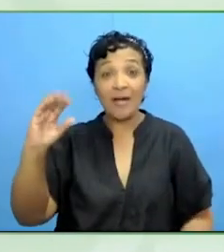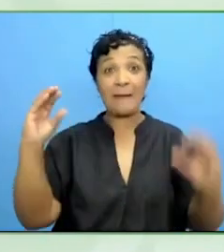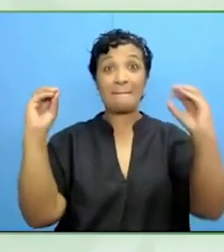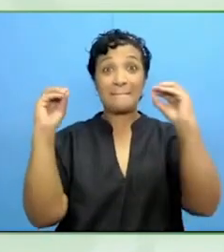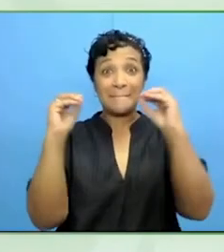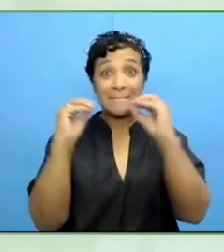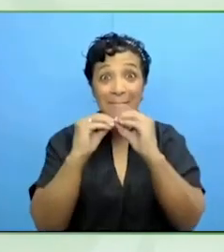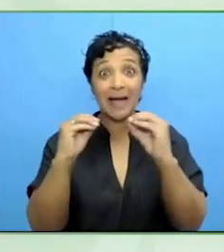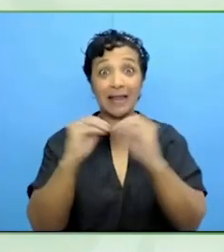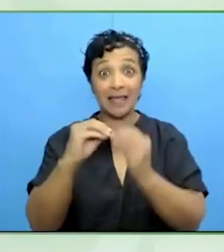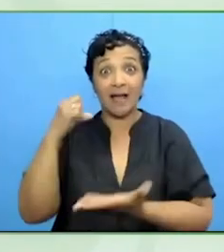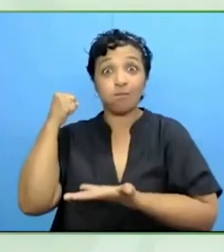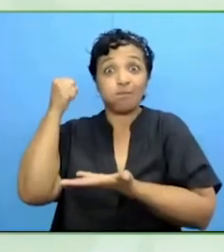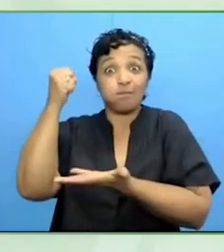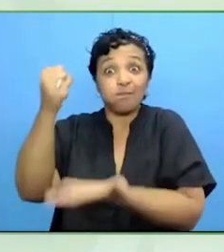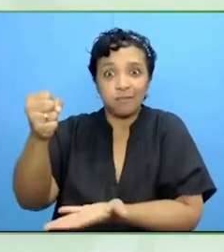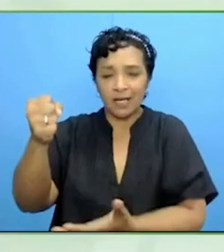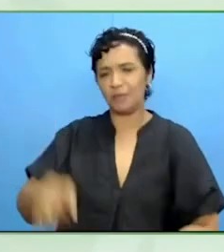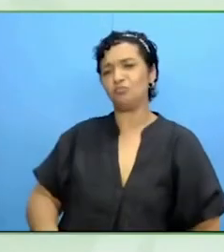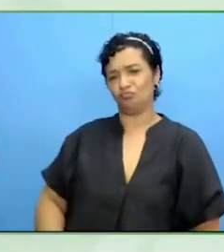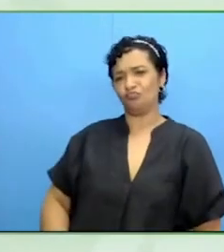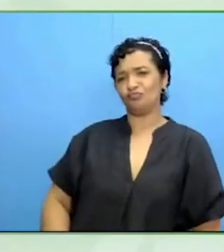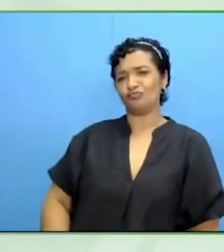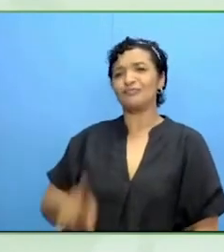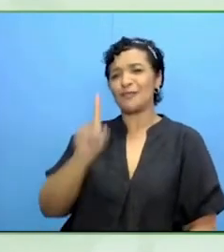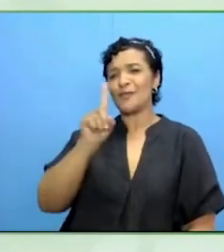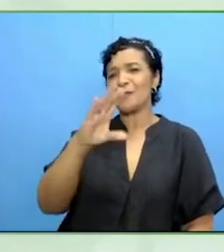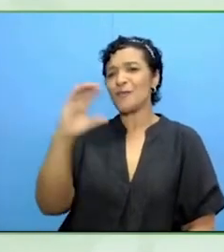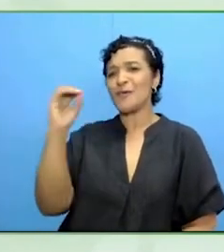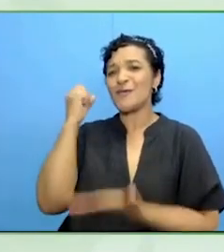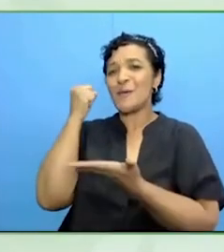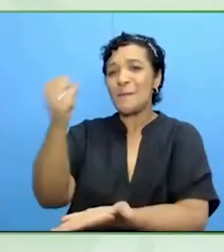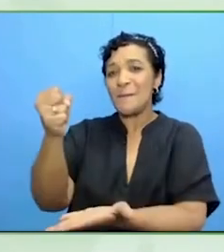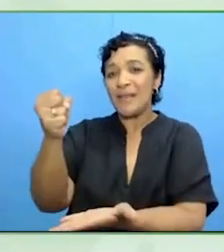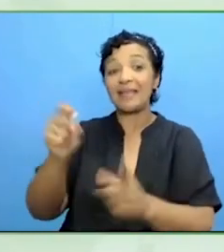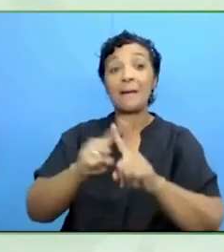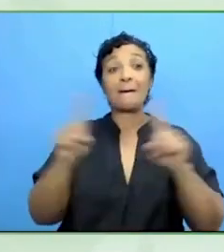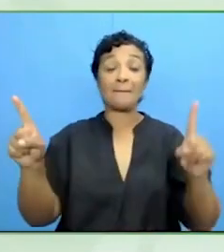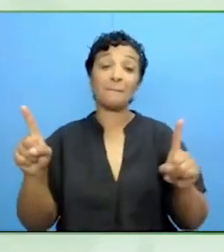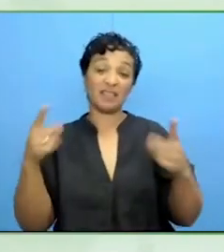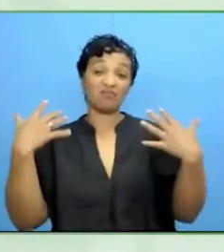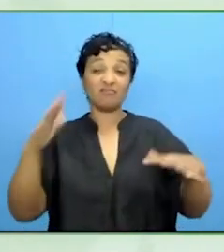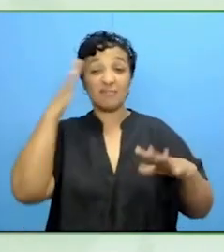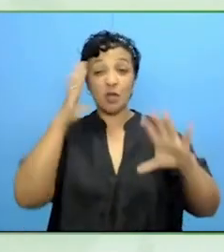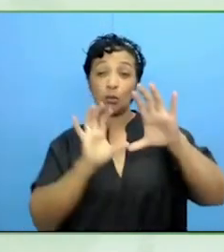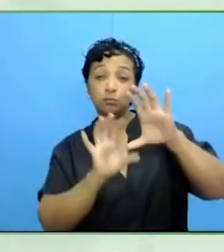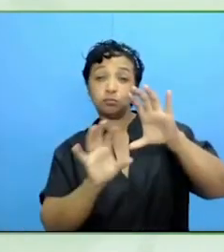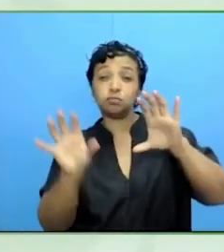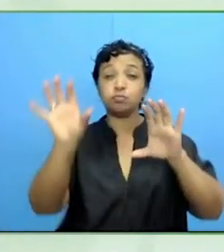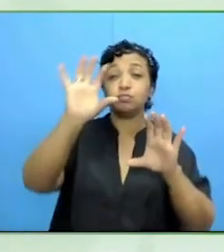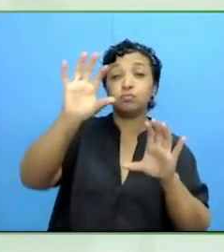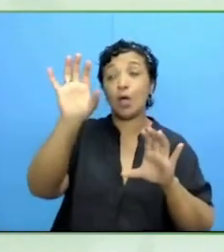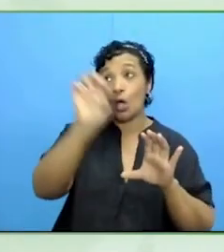That is spread over 27 member states and all the different social